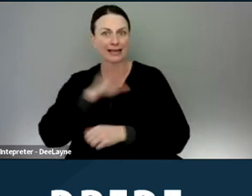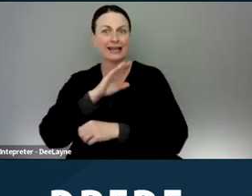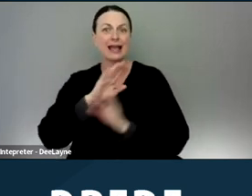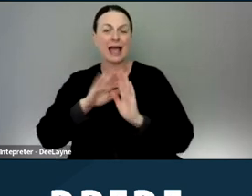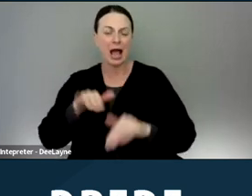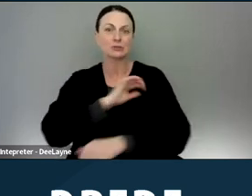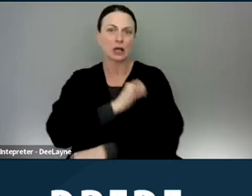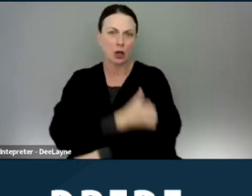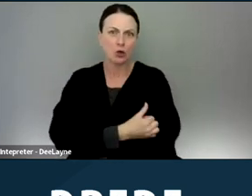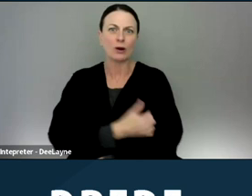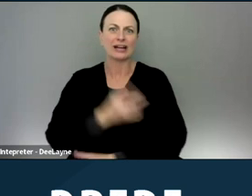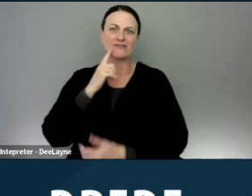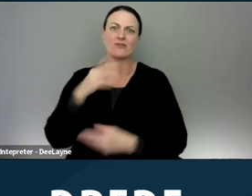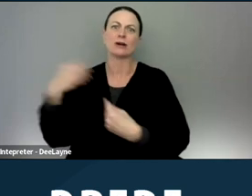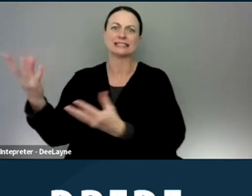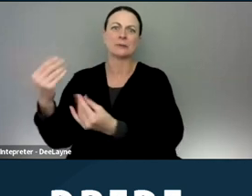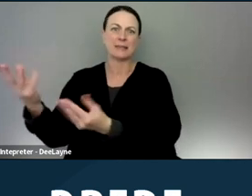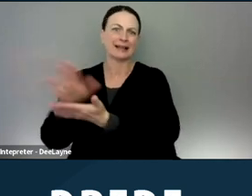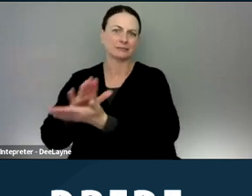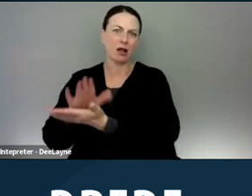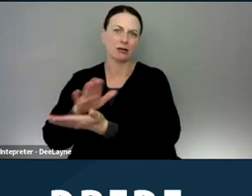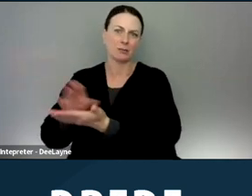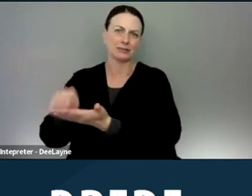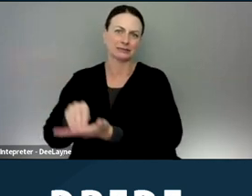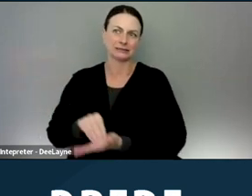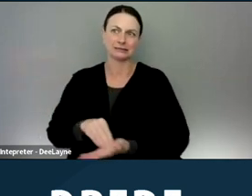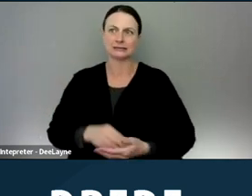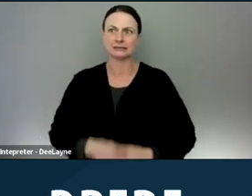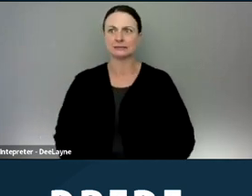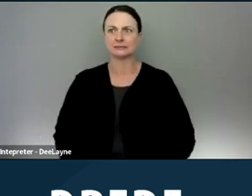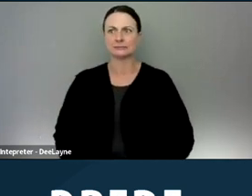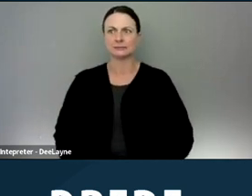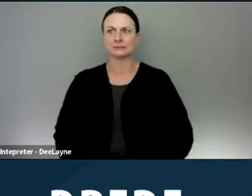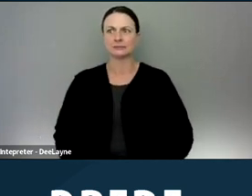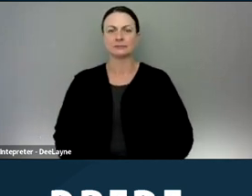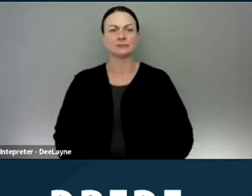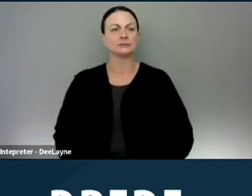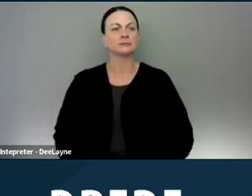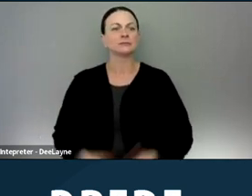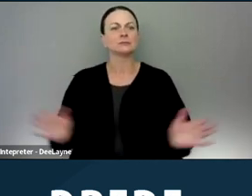and with submitting documents. Pushing for state and local funding of enforcement efforts.